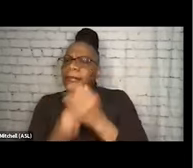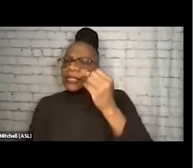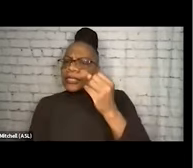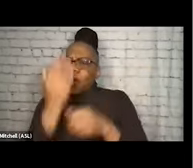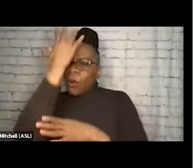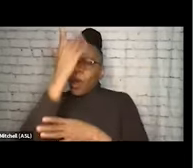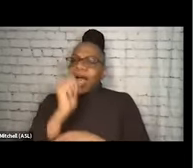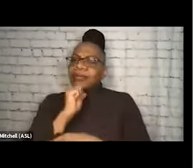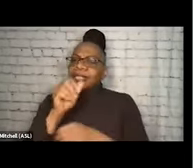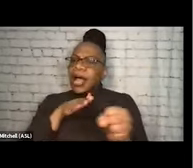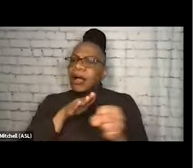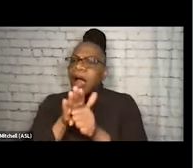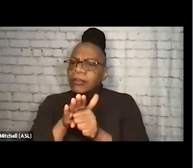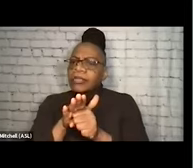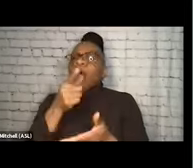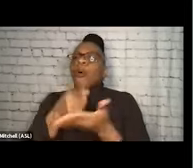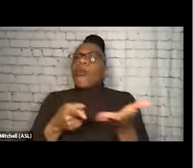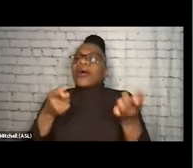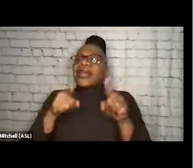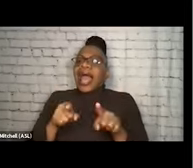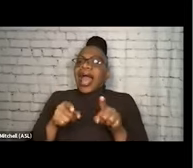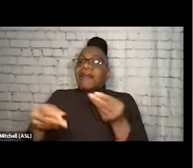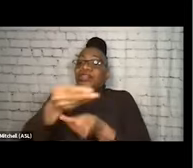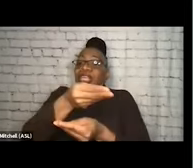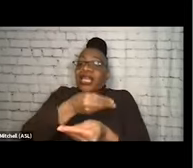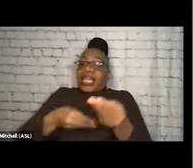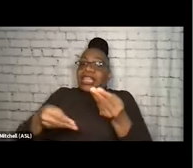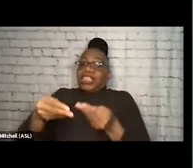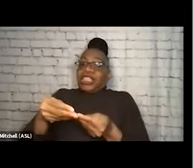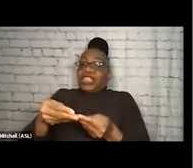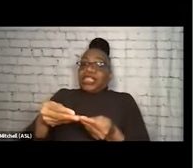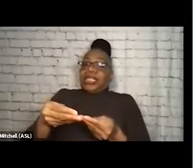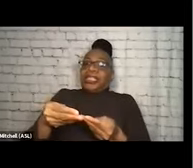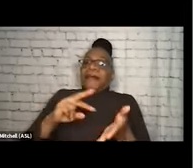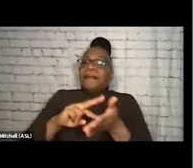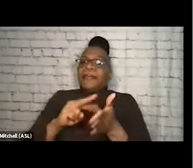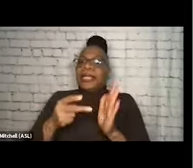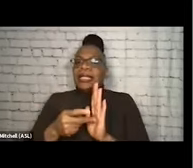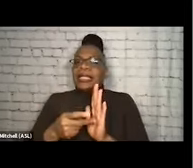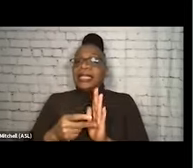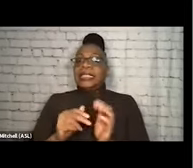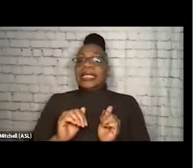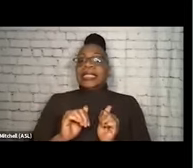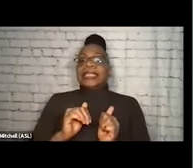What really happens inside an exchange doors, for example, is a kind of compassion, empathy,